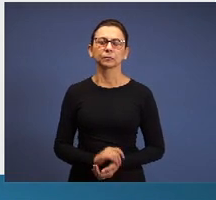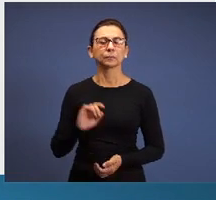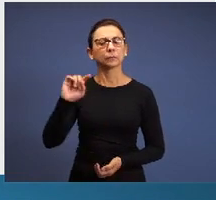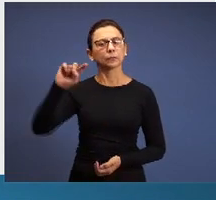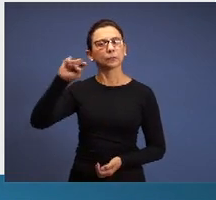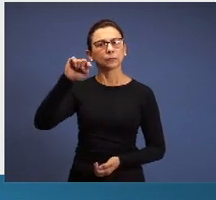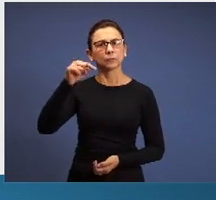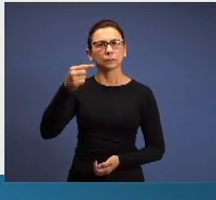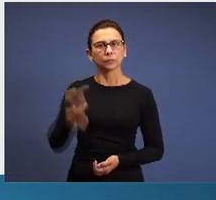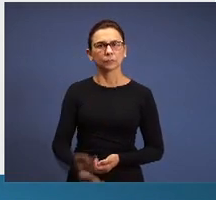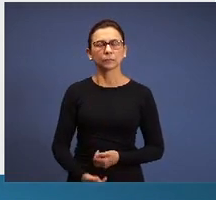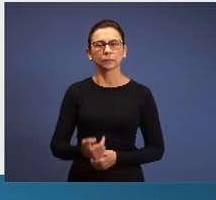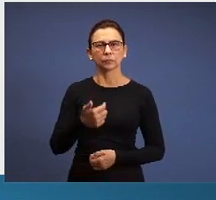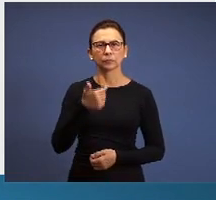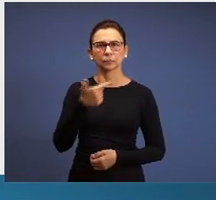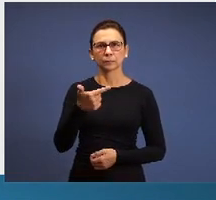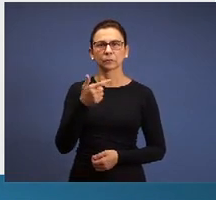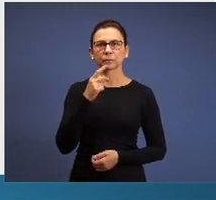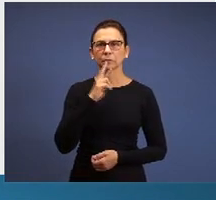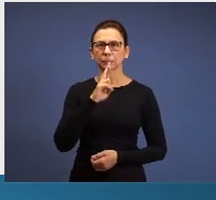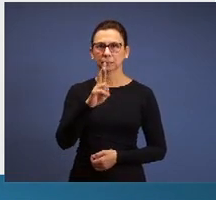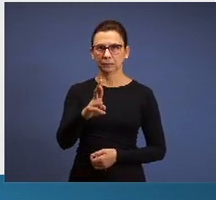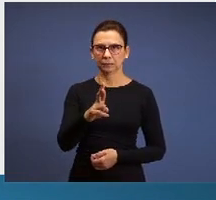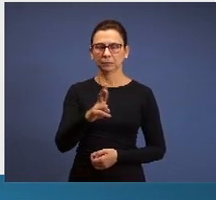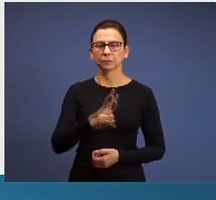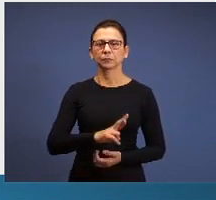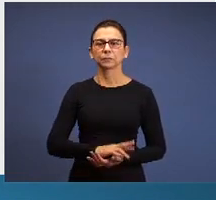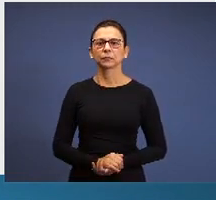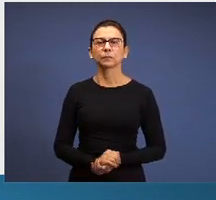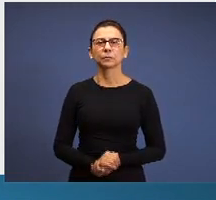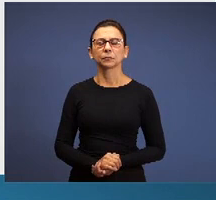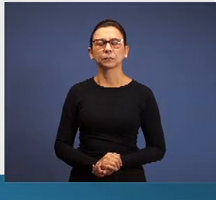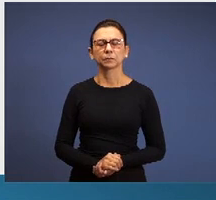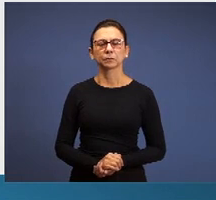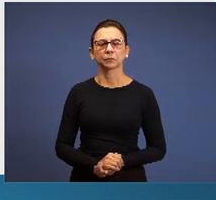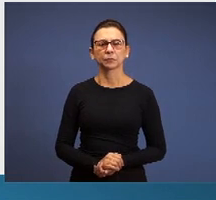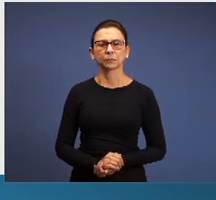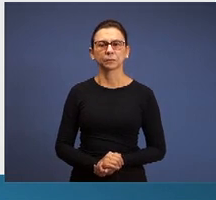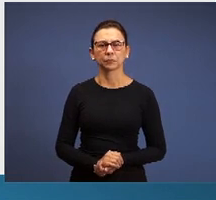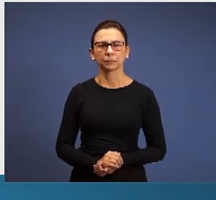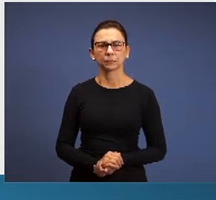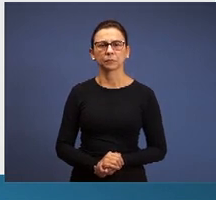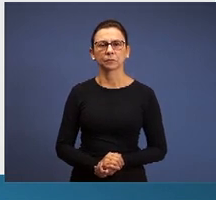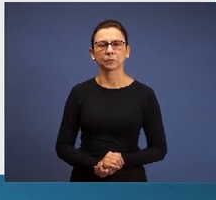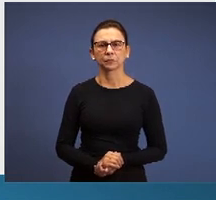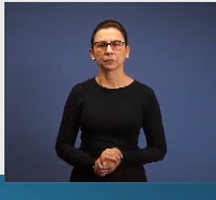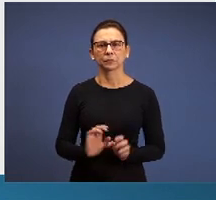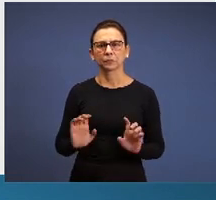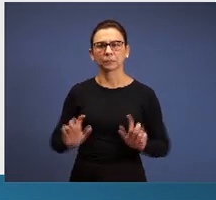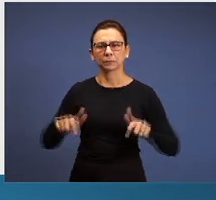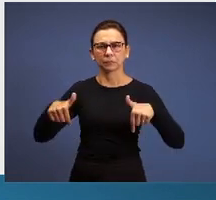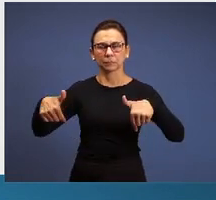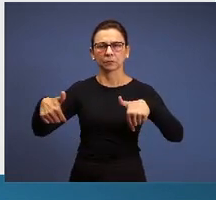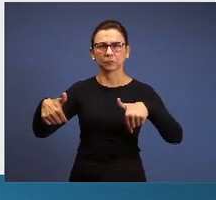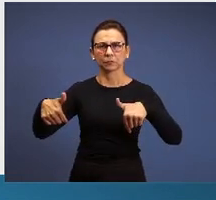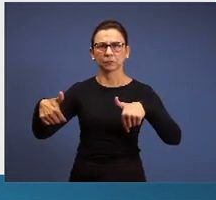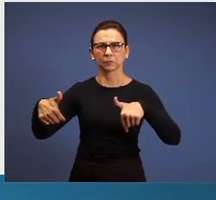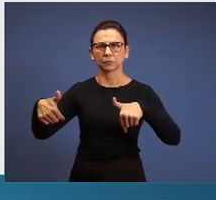the second answer is: answer about the action and the prophetic sense of each letter. First is